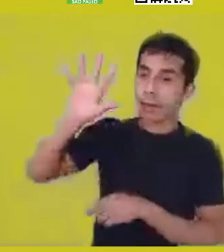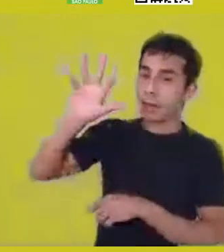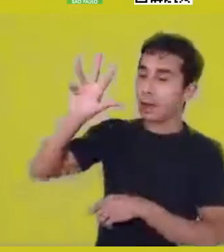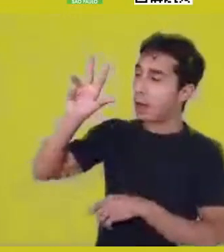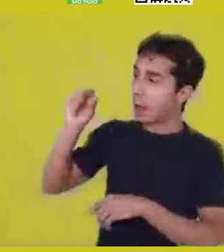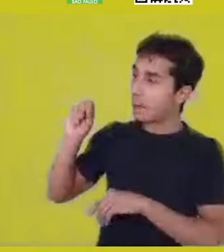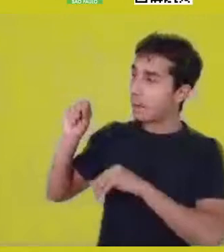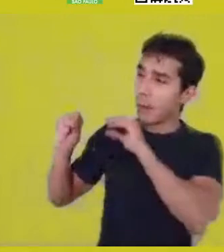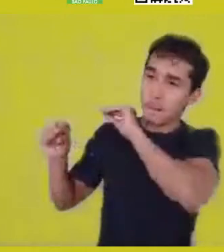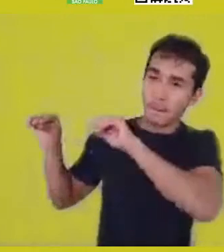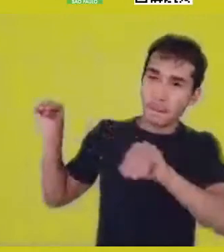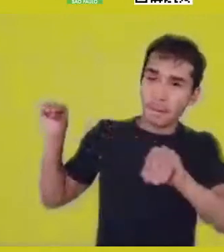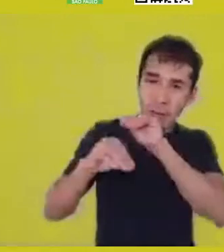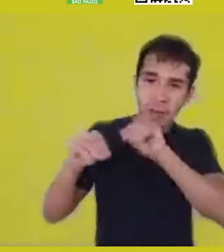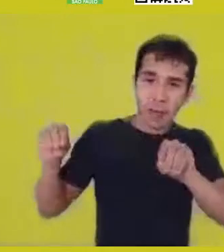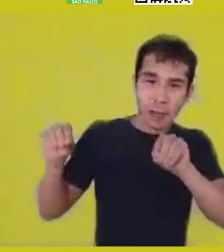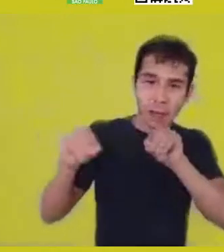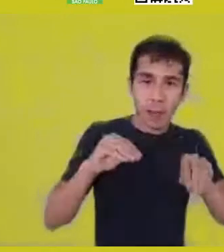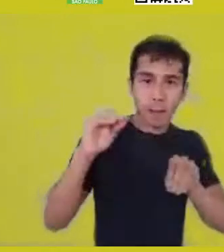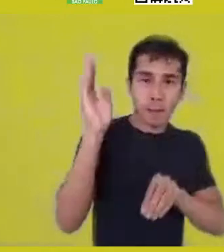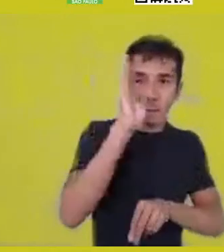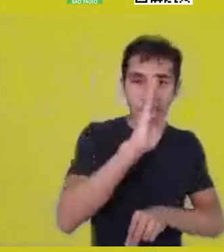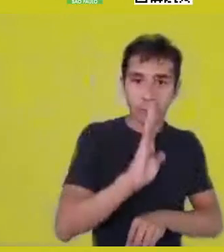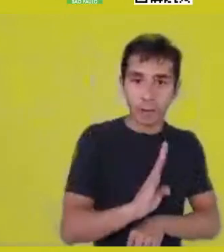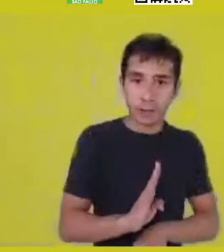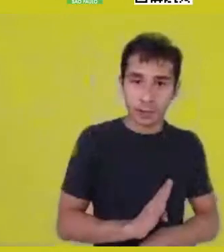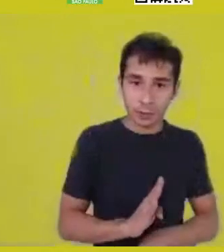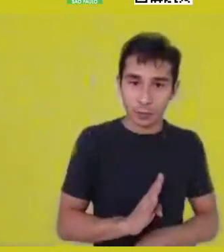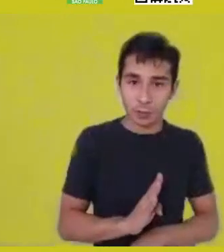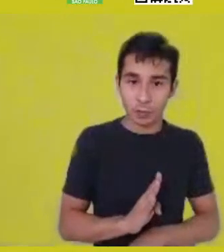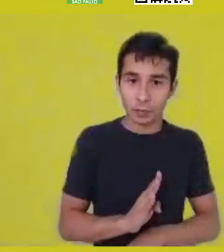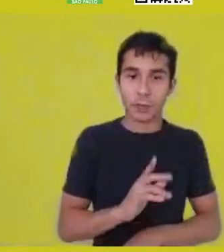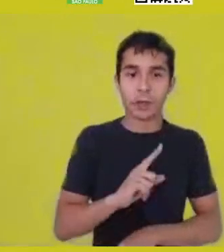edifying an Afrodiasporic intersubjectification?